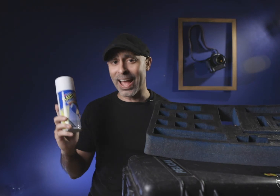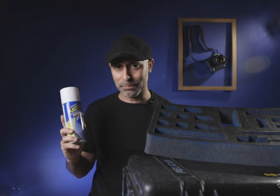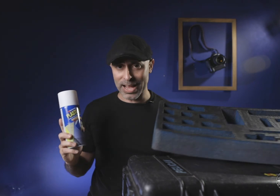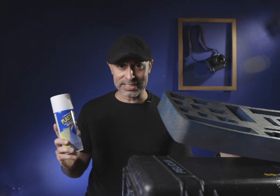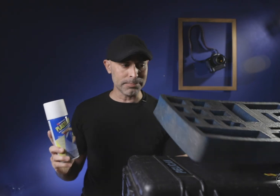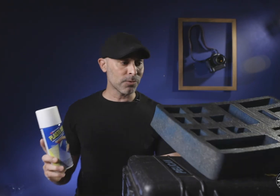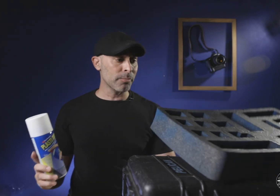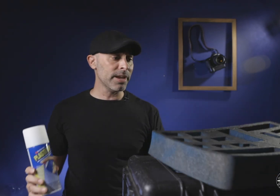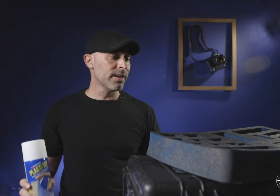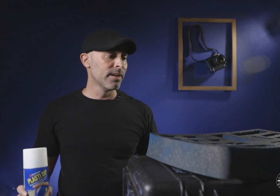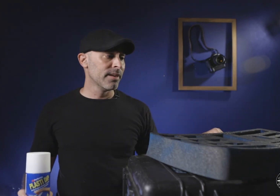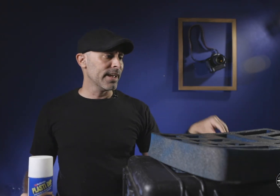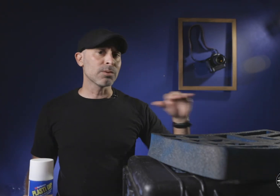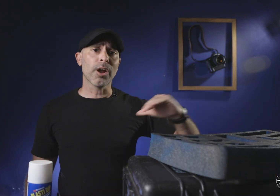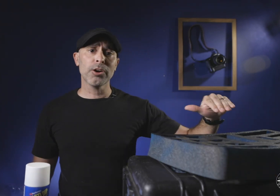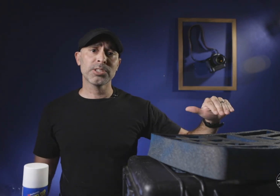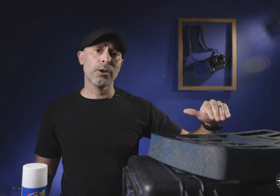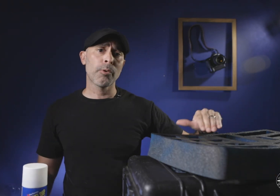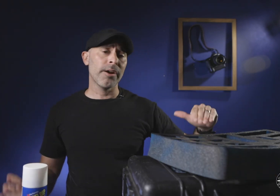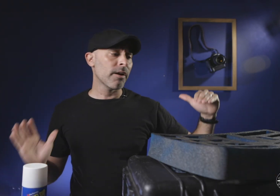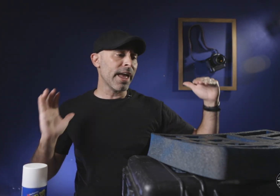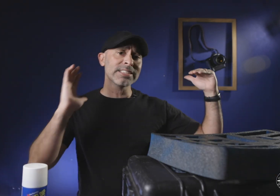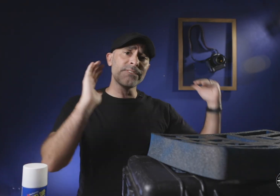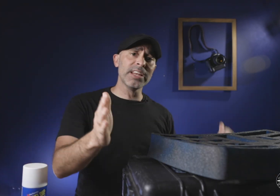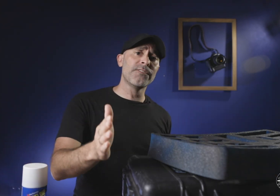have Plasti Dip so for me it's a 100 percent no-brainer and as a fendi